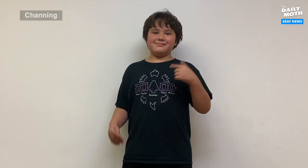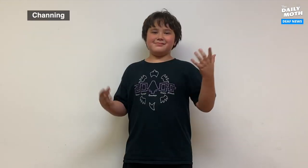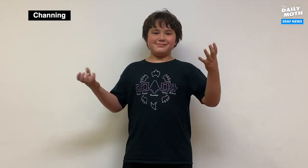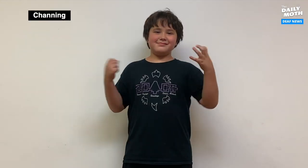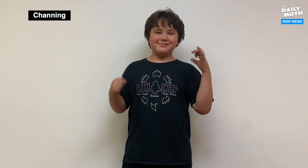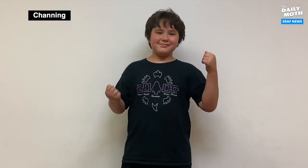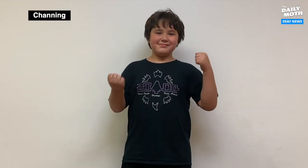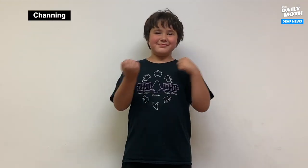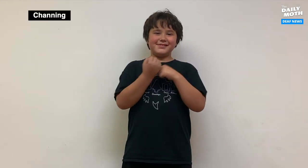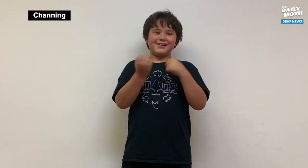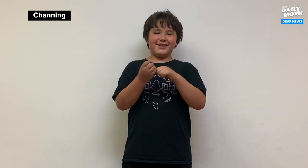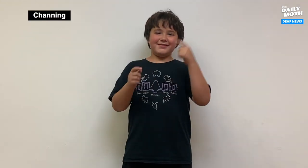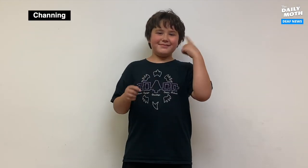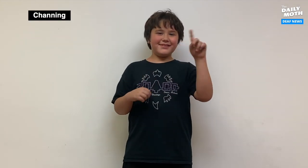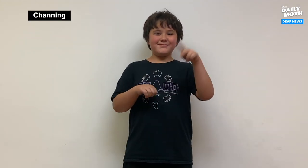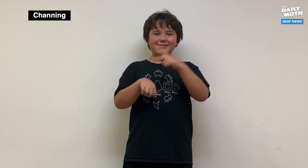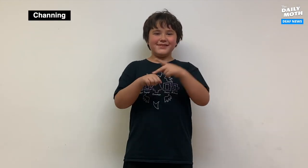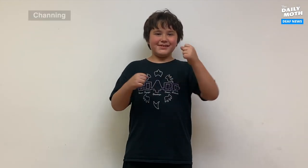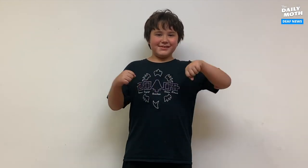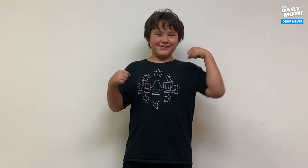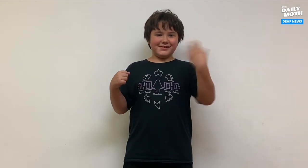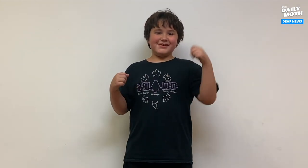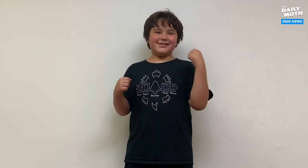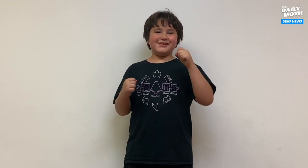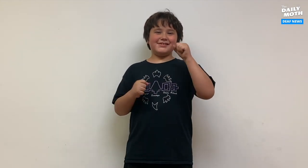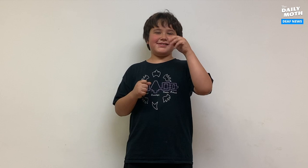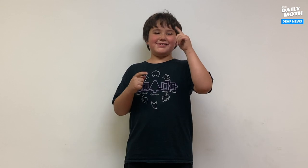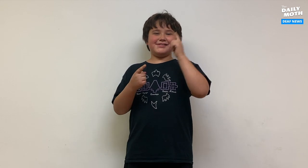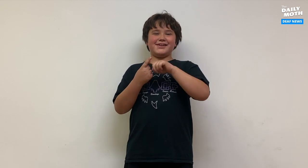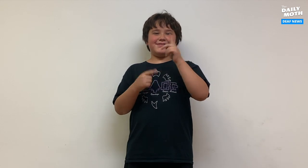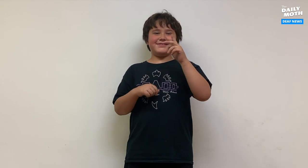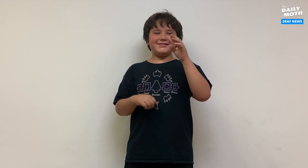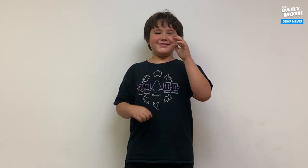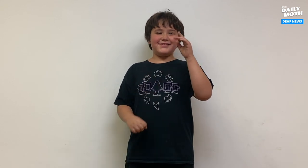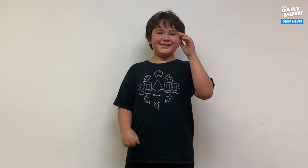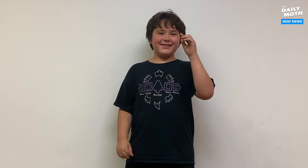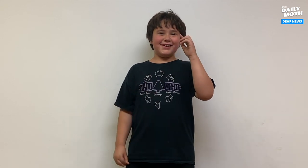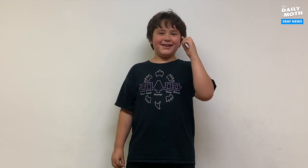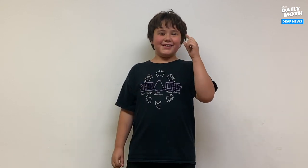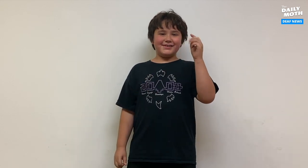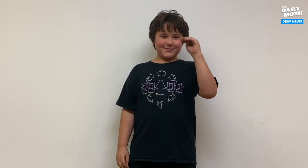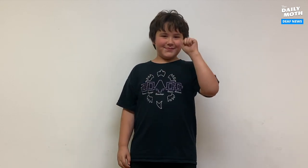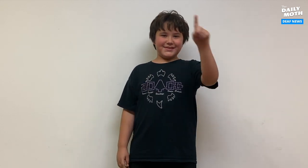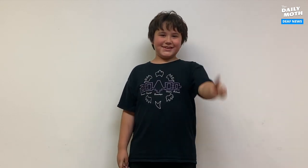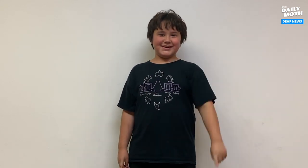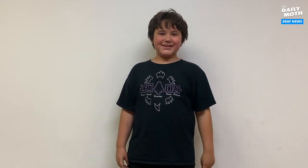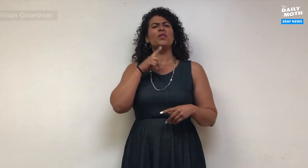I want support for an ASL fluent principal at MSD.